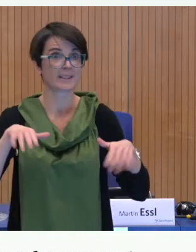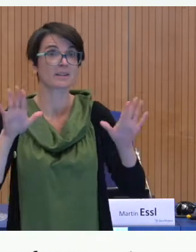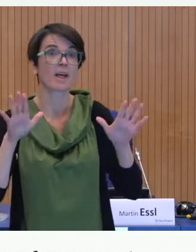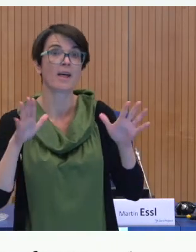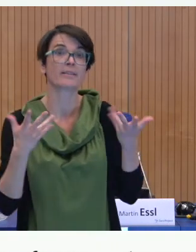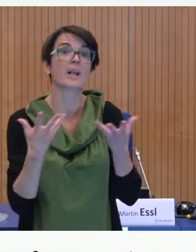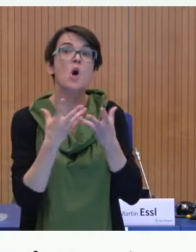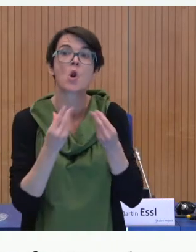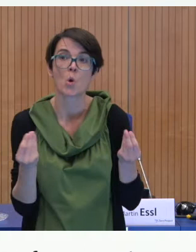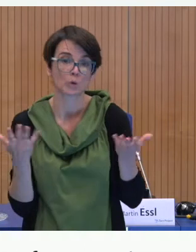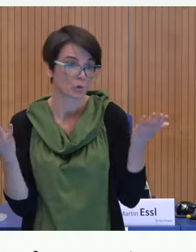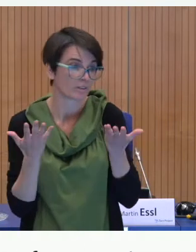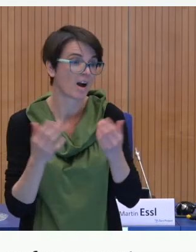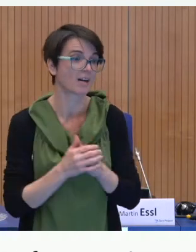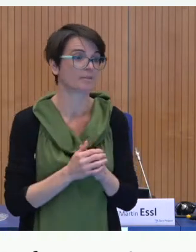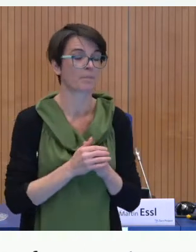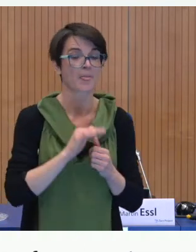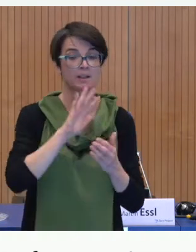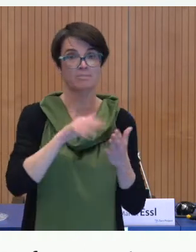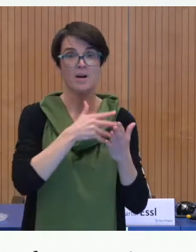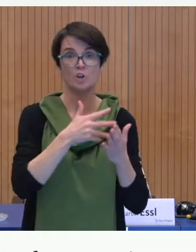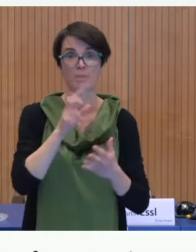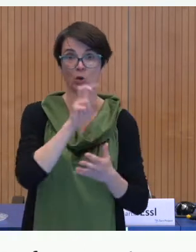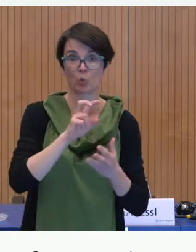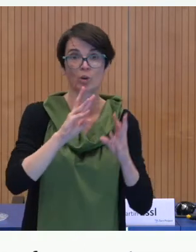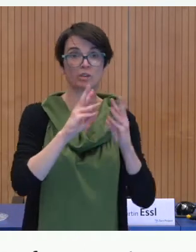What we can offer these families are courses, workshops with